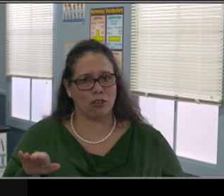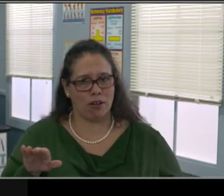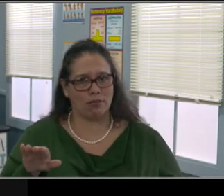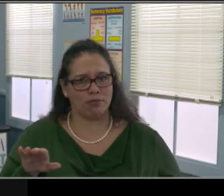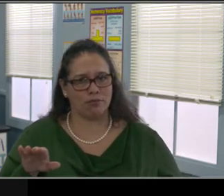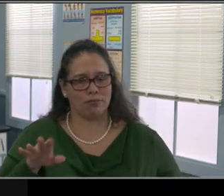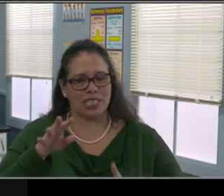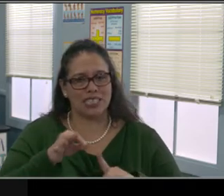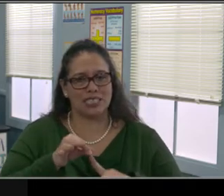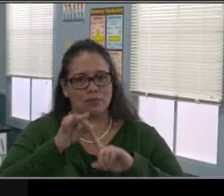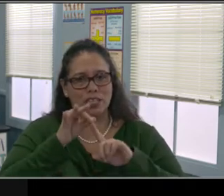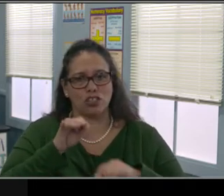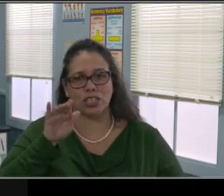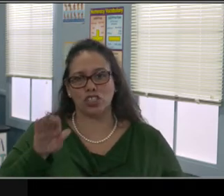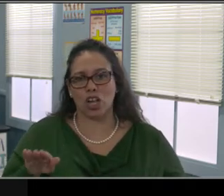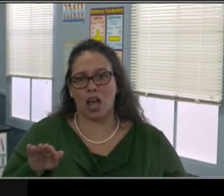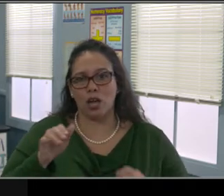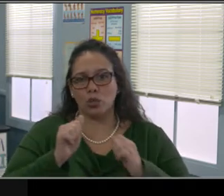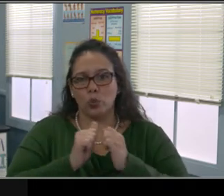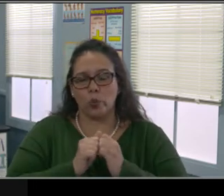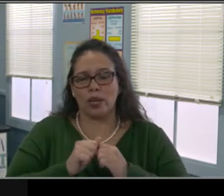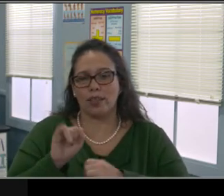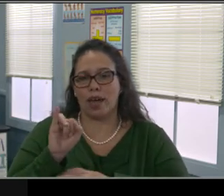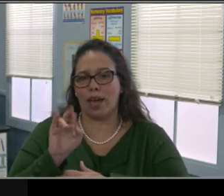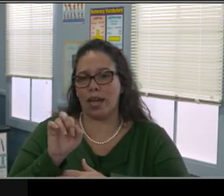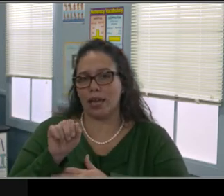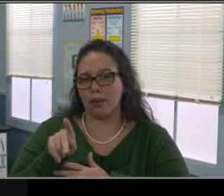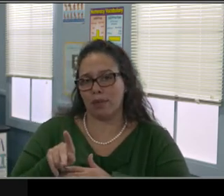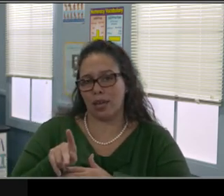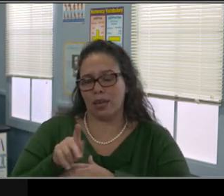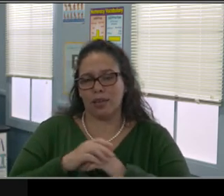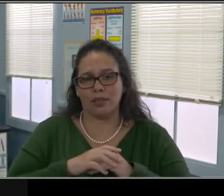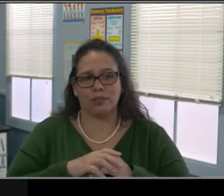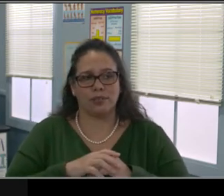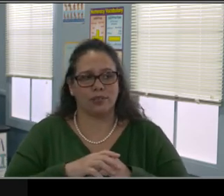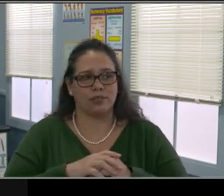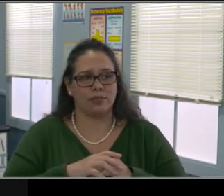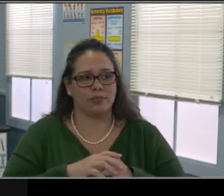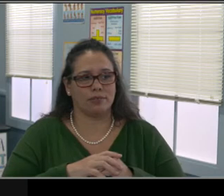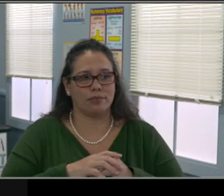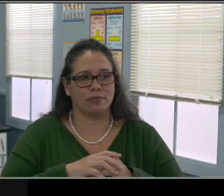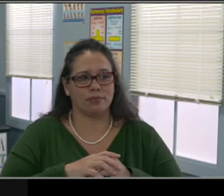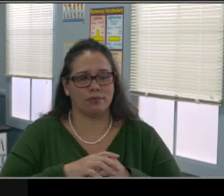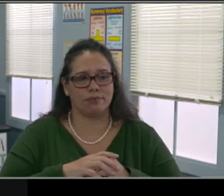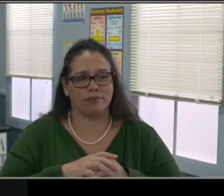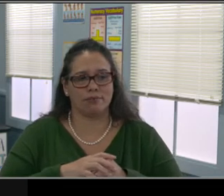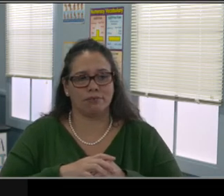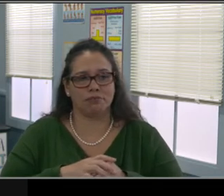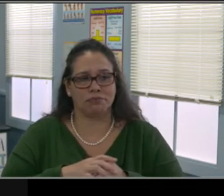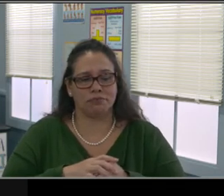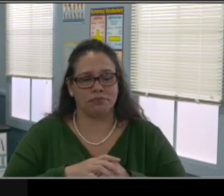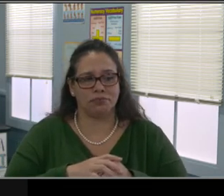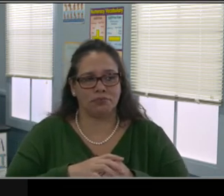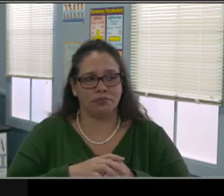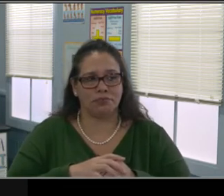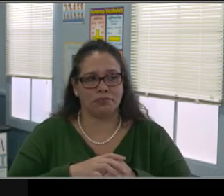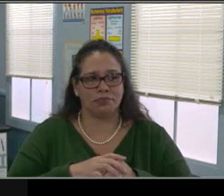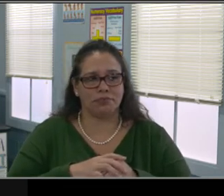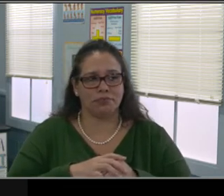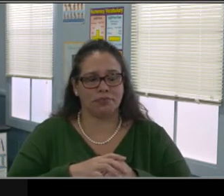Schedule those household chores afterward, okay? And again, provide a common quiet workspace. Next slide.